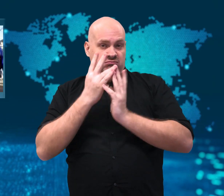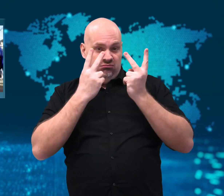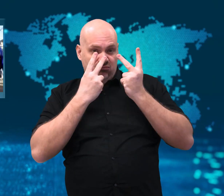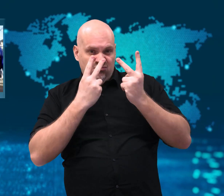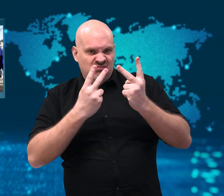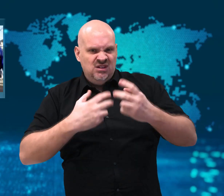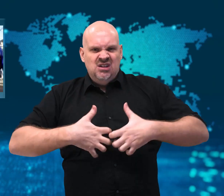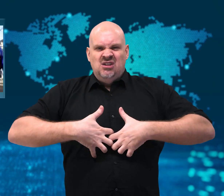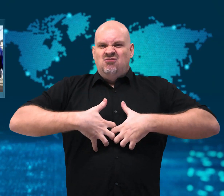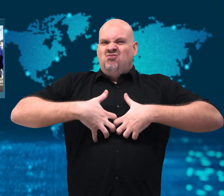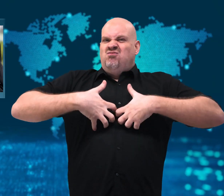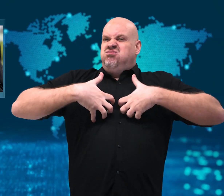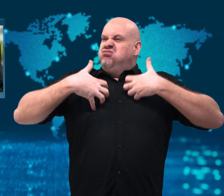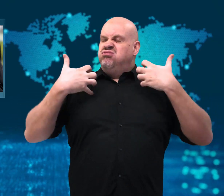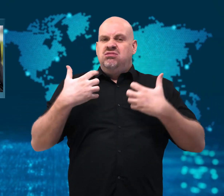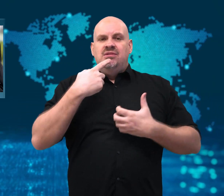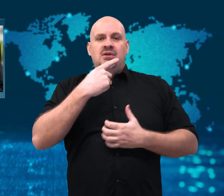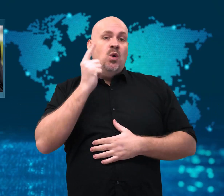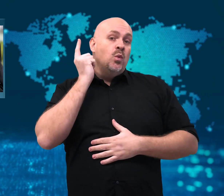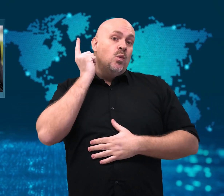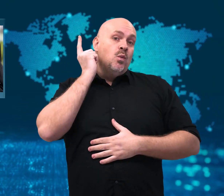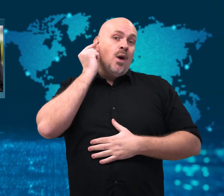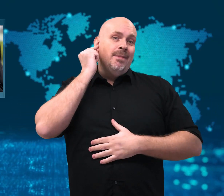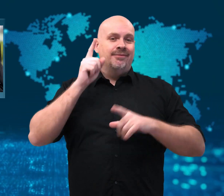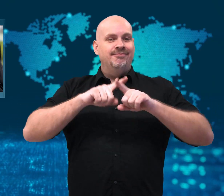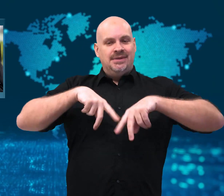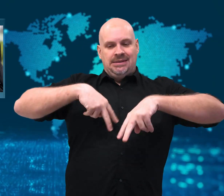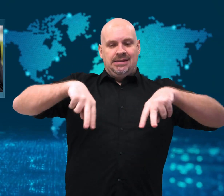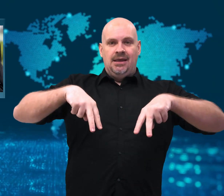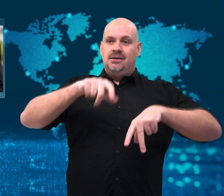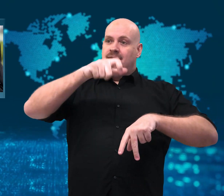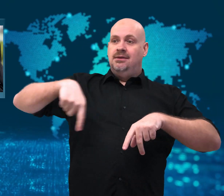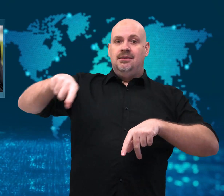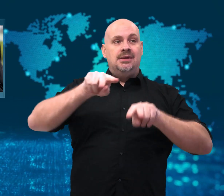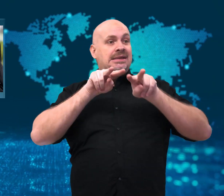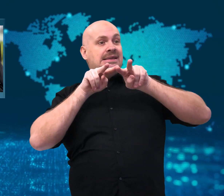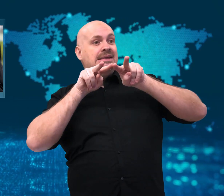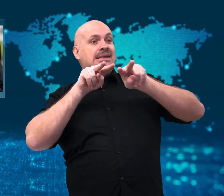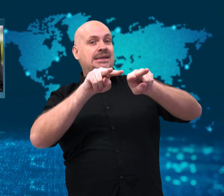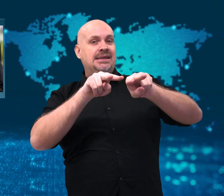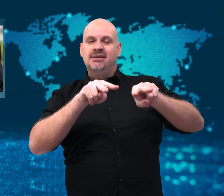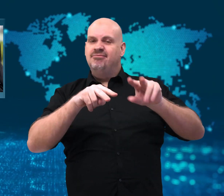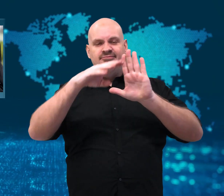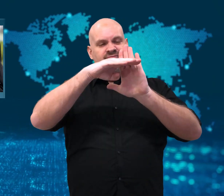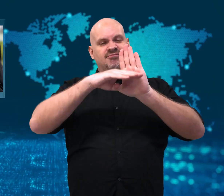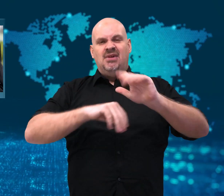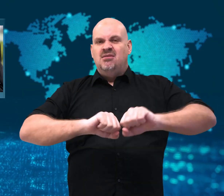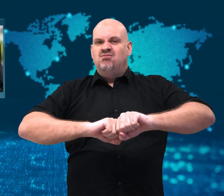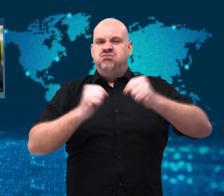it’s often not allowed for women to dance in public.